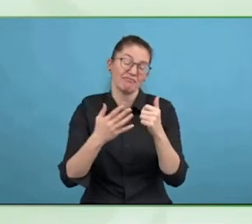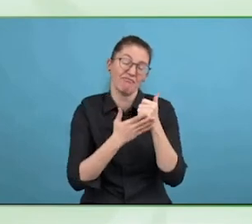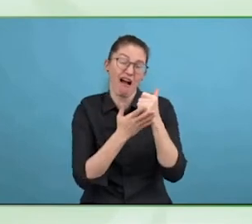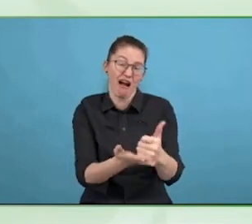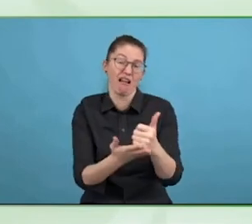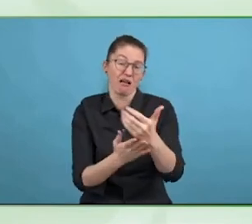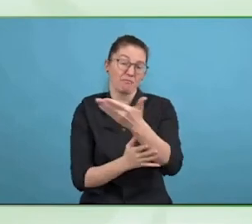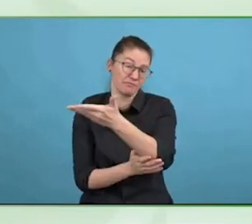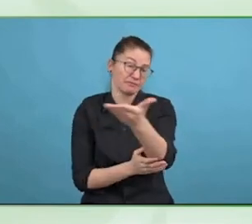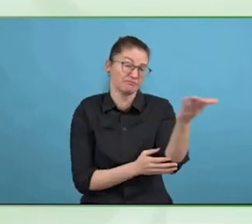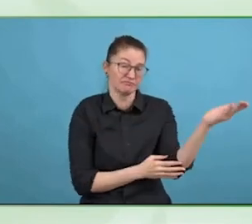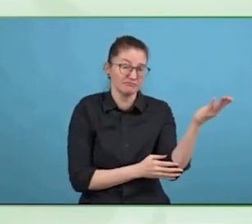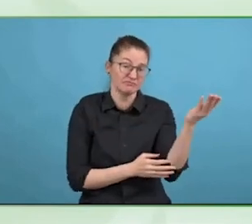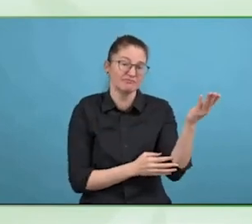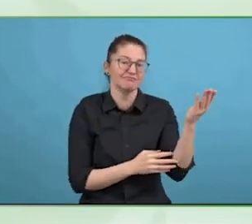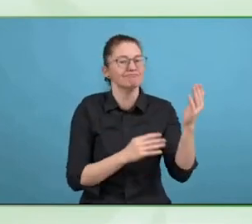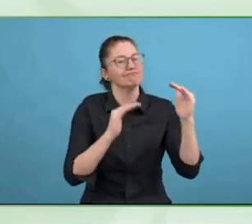that changes things and policy can help.